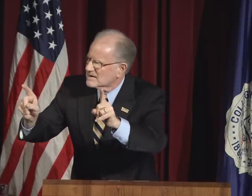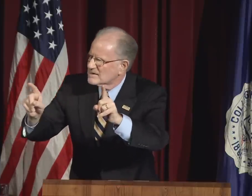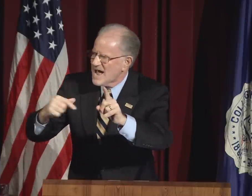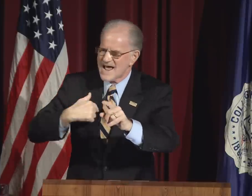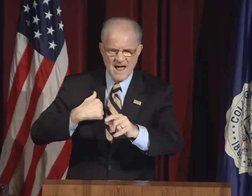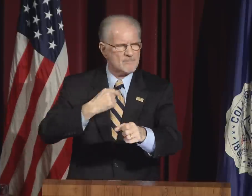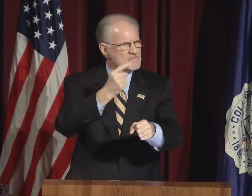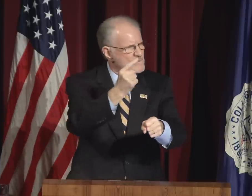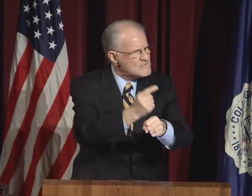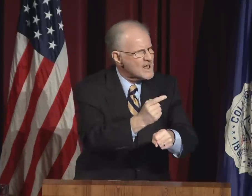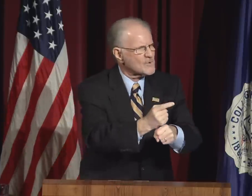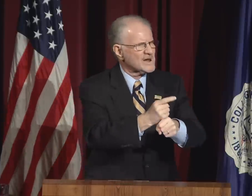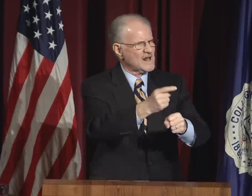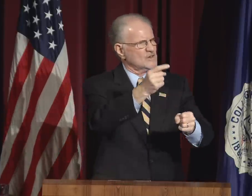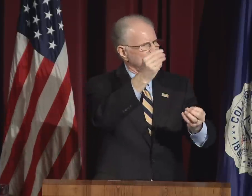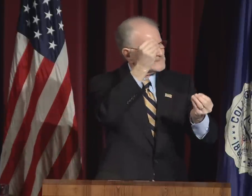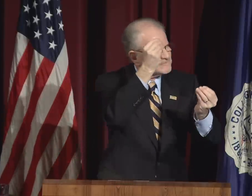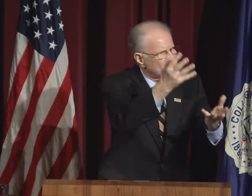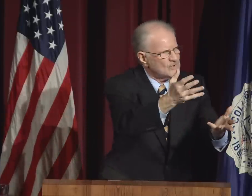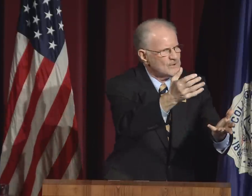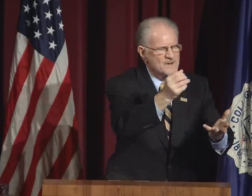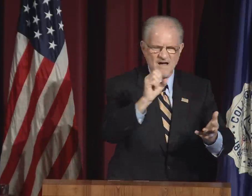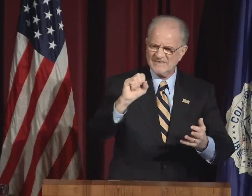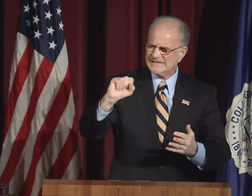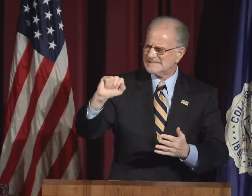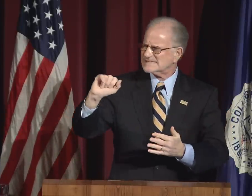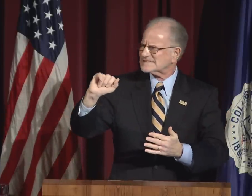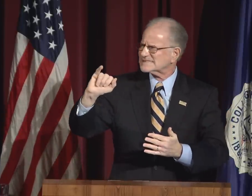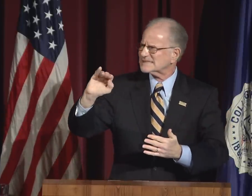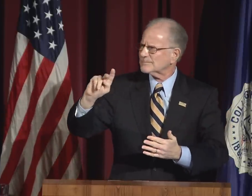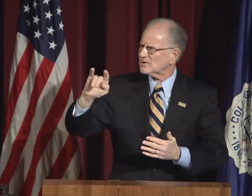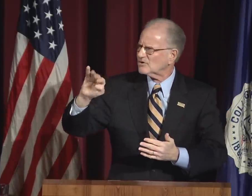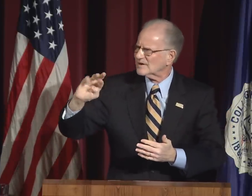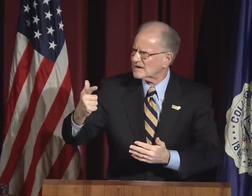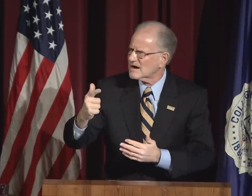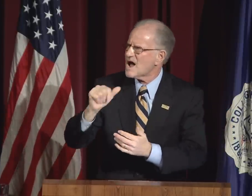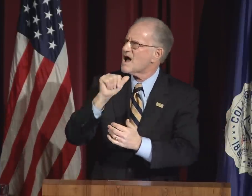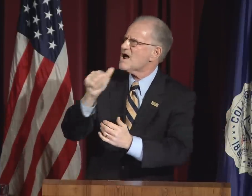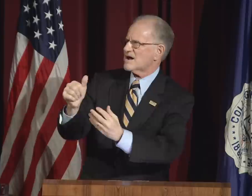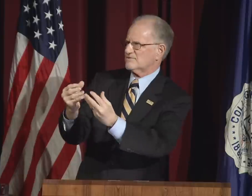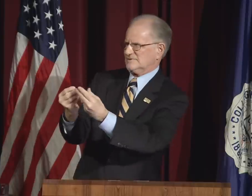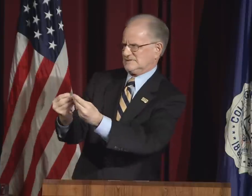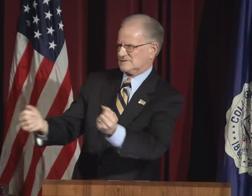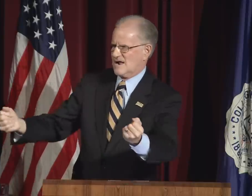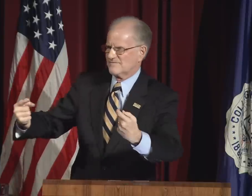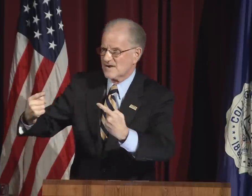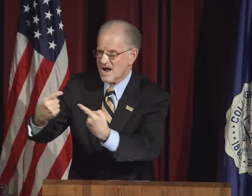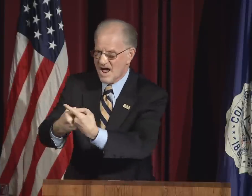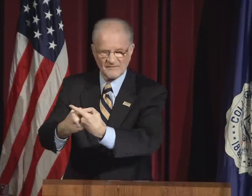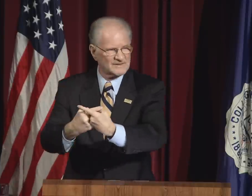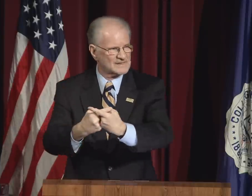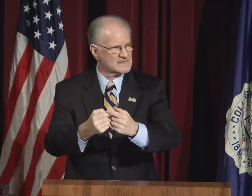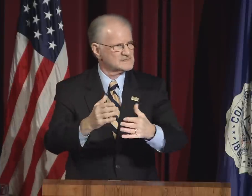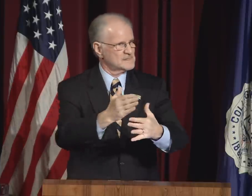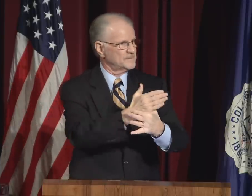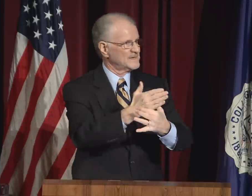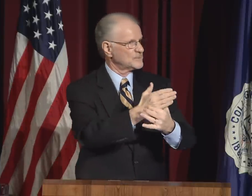and students obtaining their education. But, I am regularly informed of the simmering,